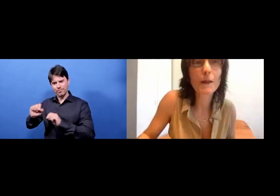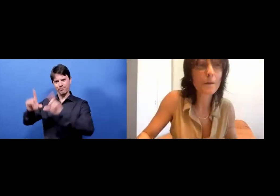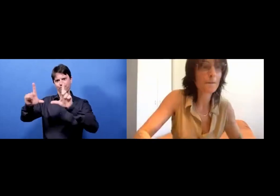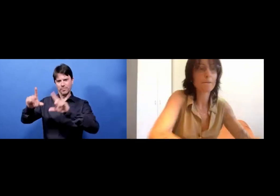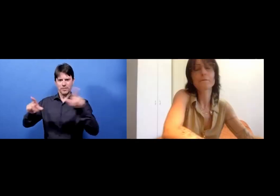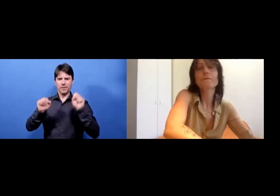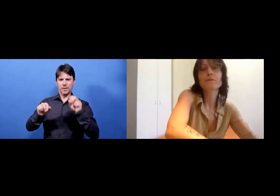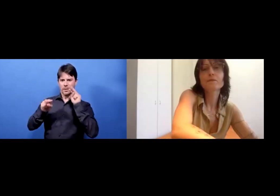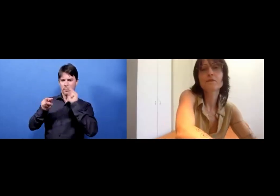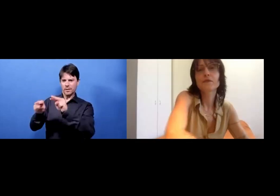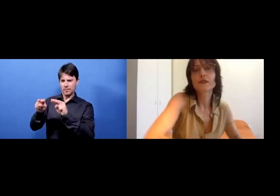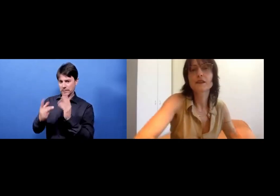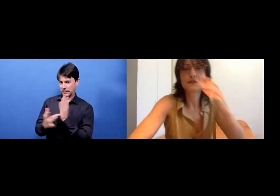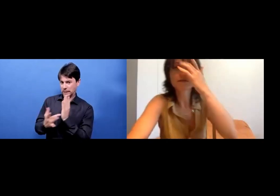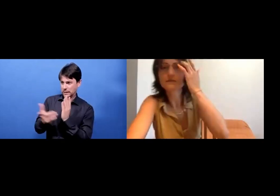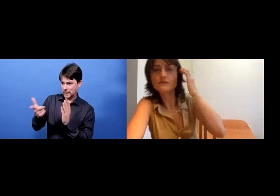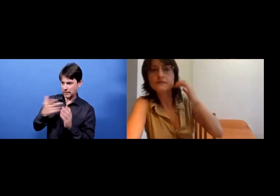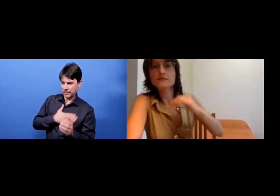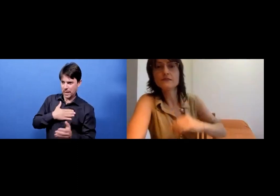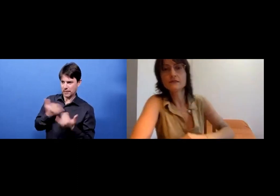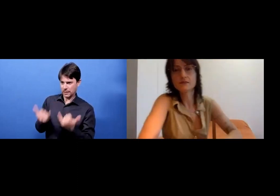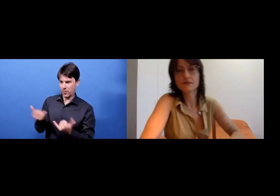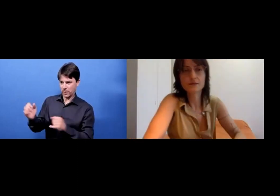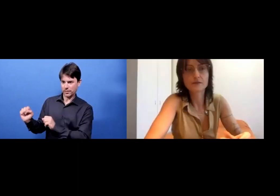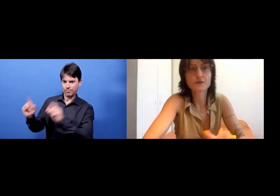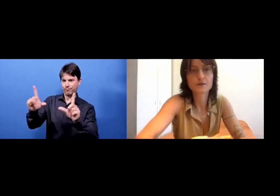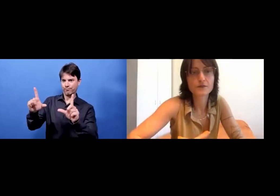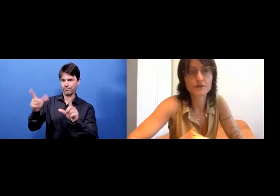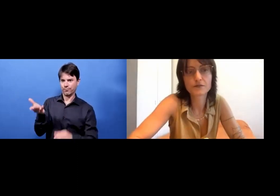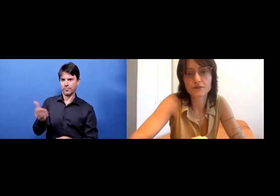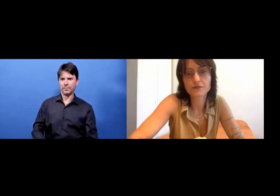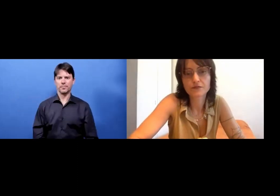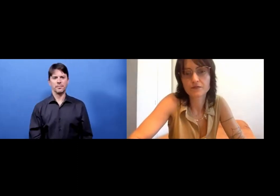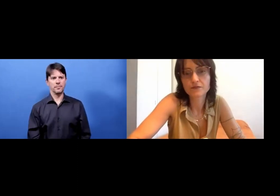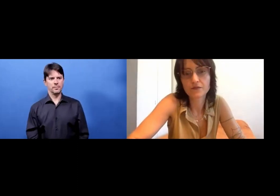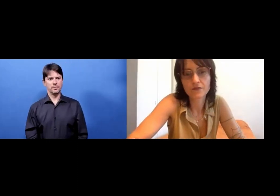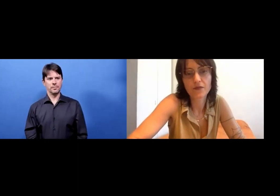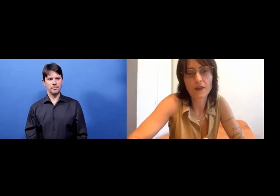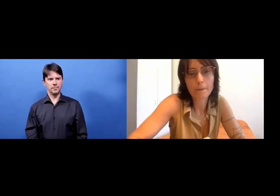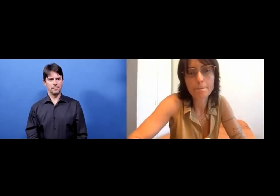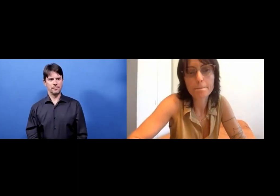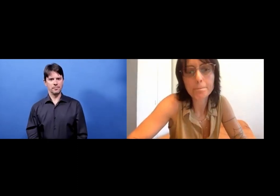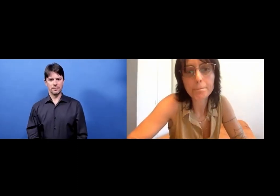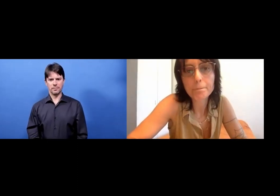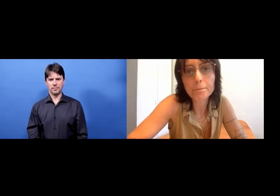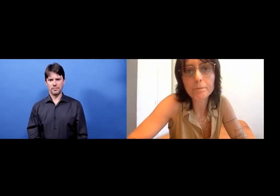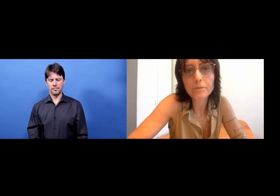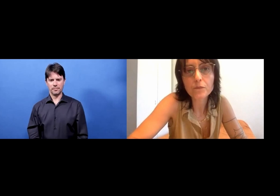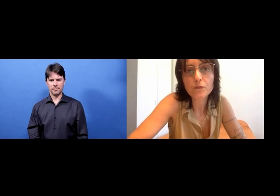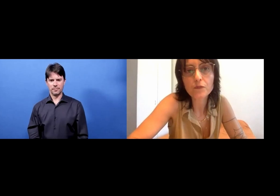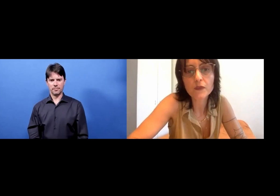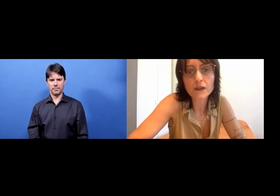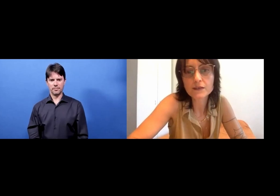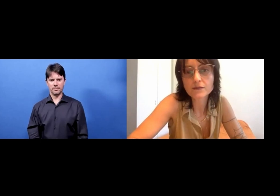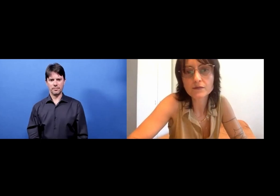clicking at the double line. And moving this line.